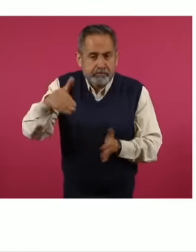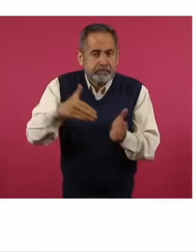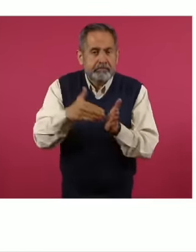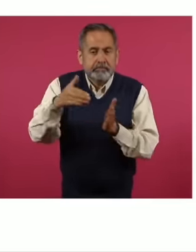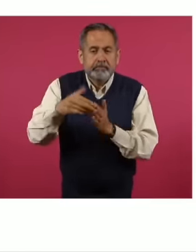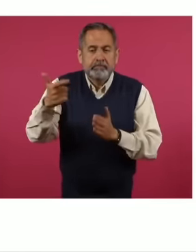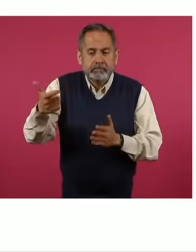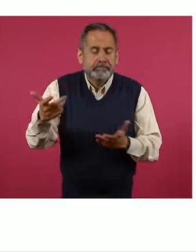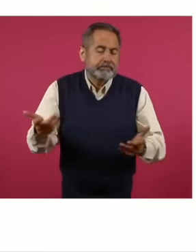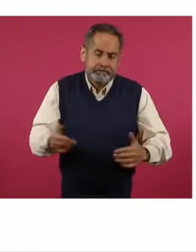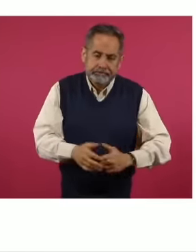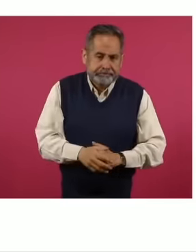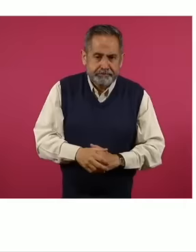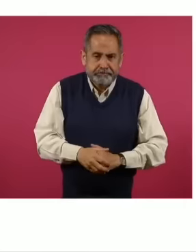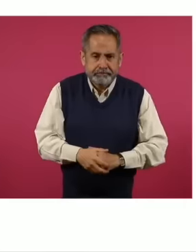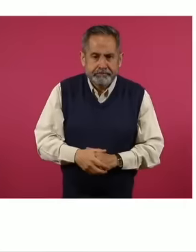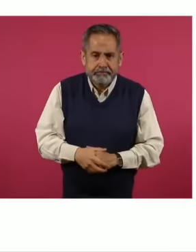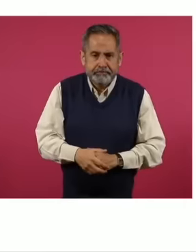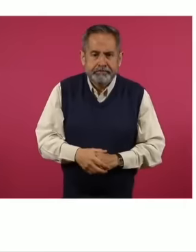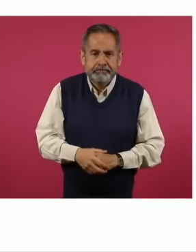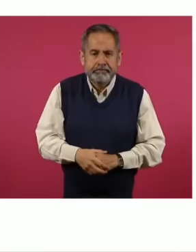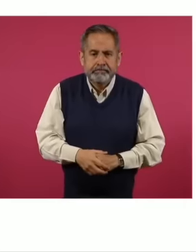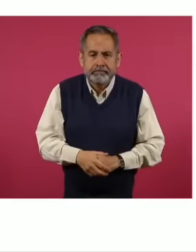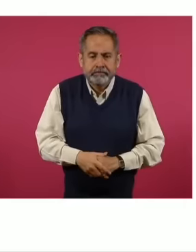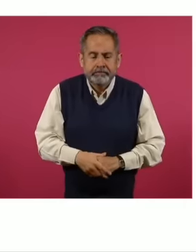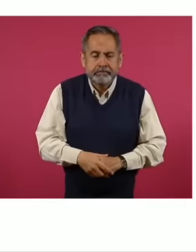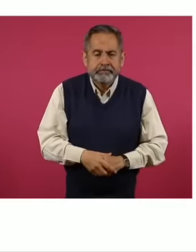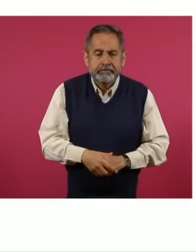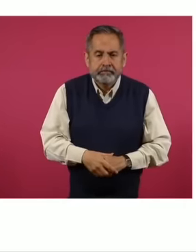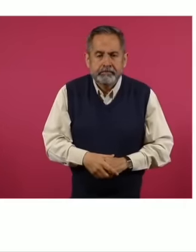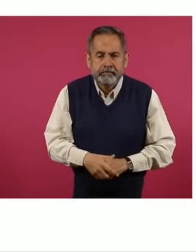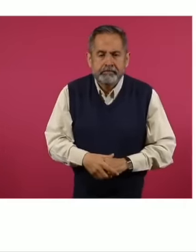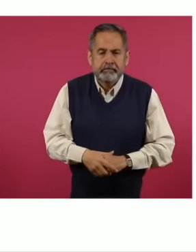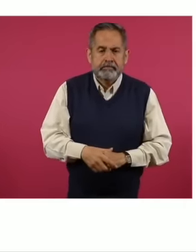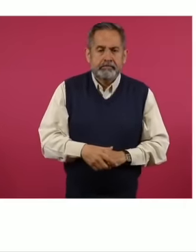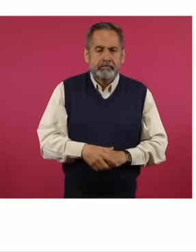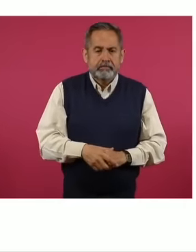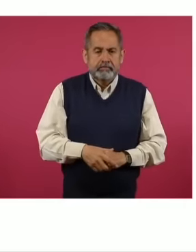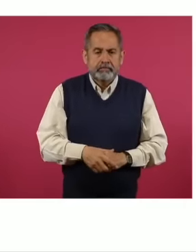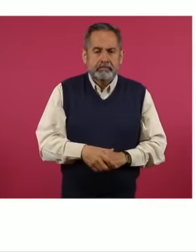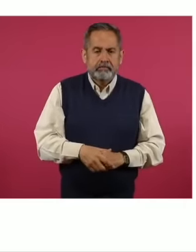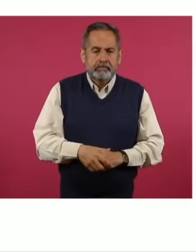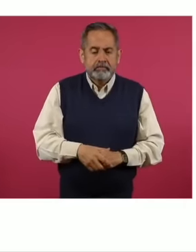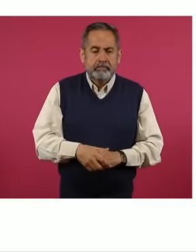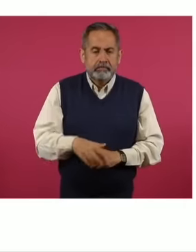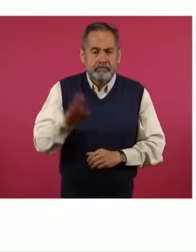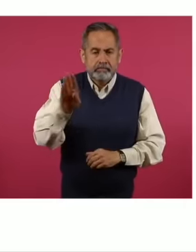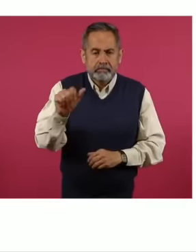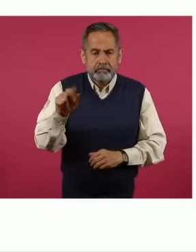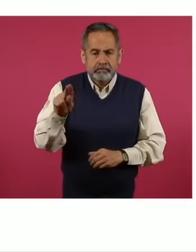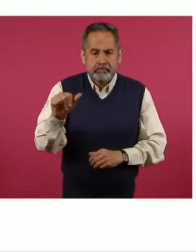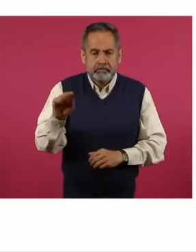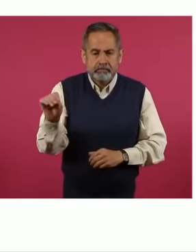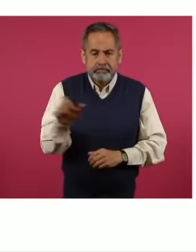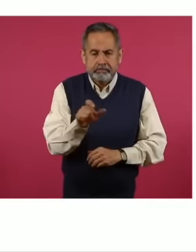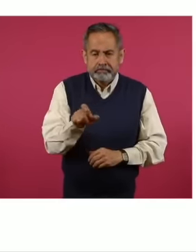pesos Banamex